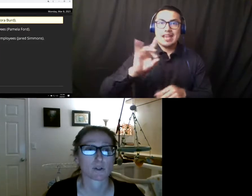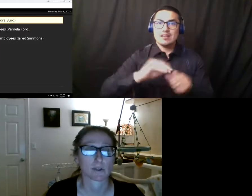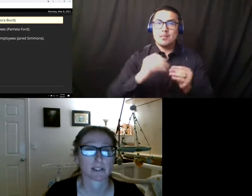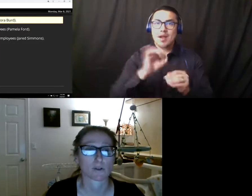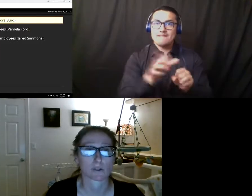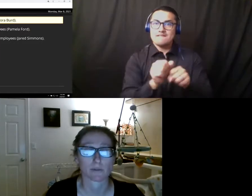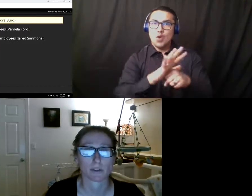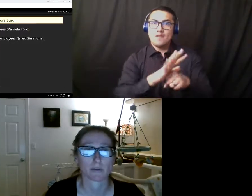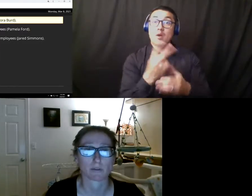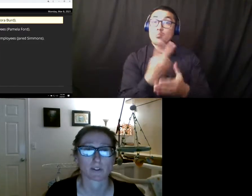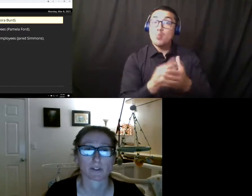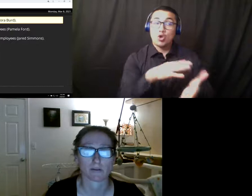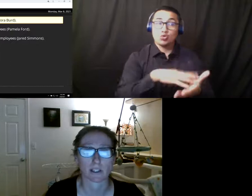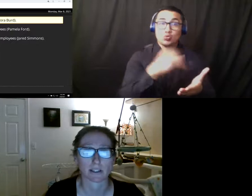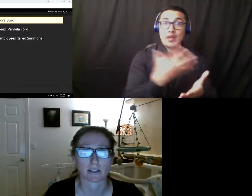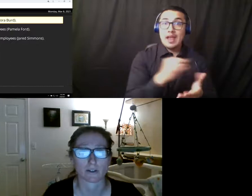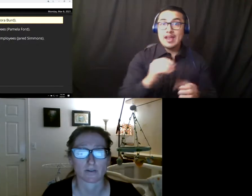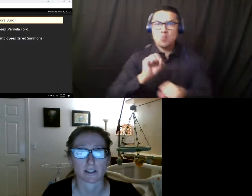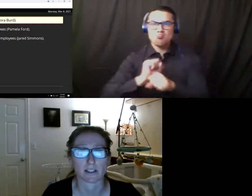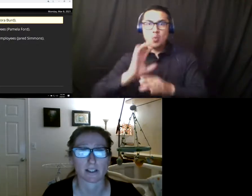employees or community members utilizing district facilities.